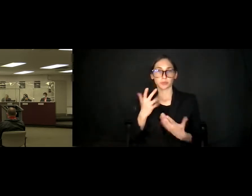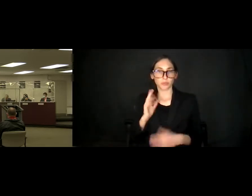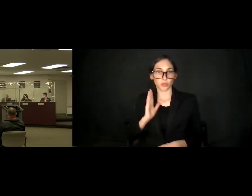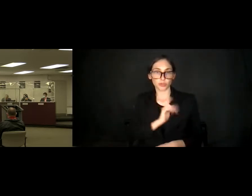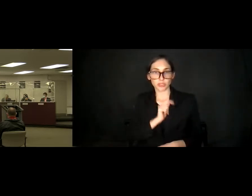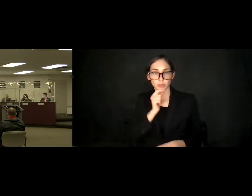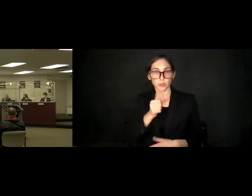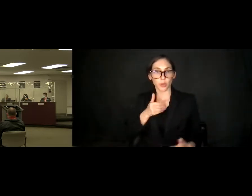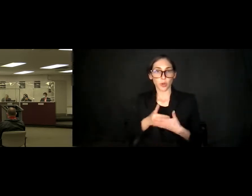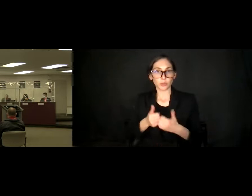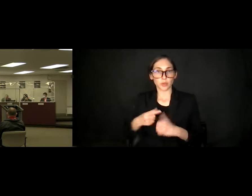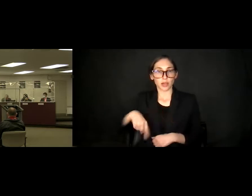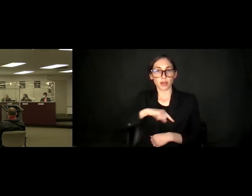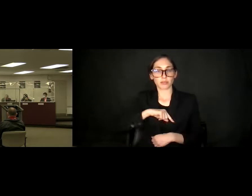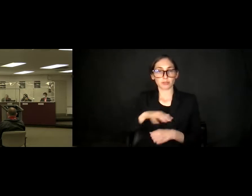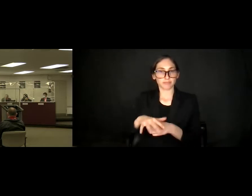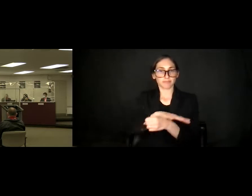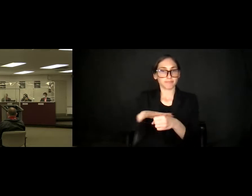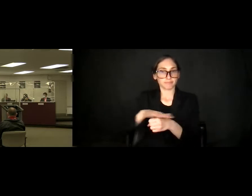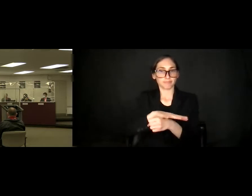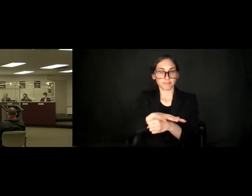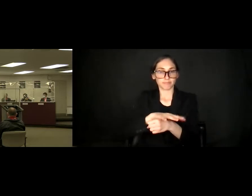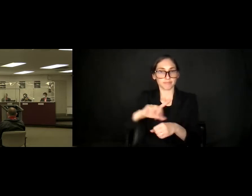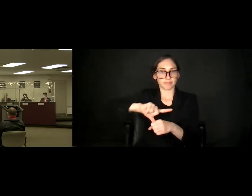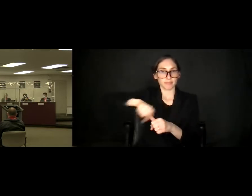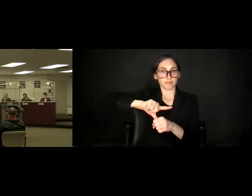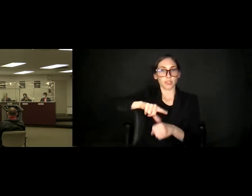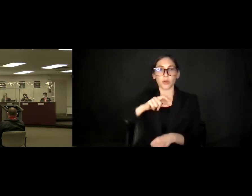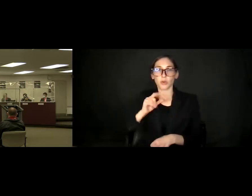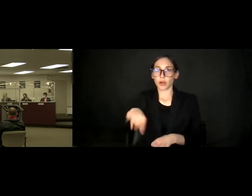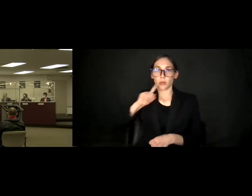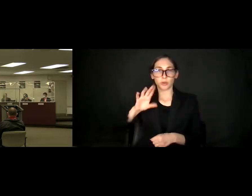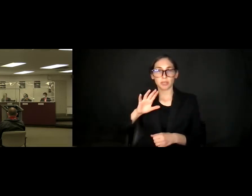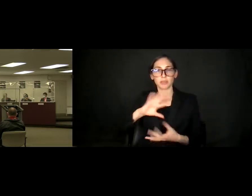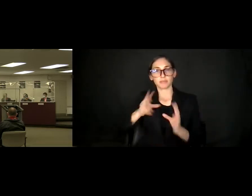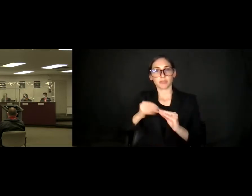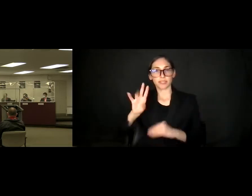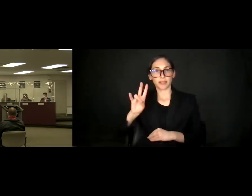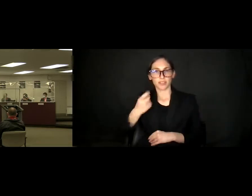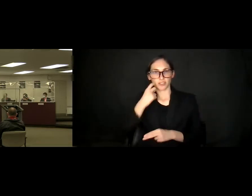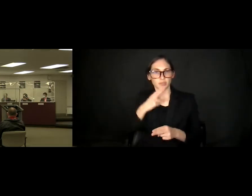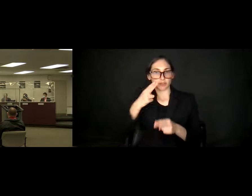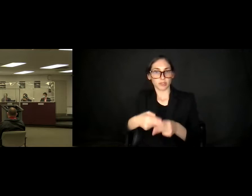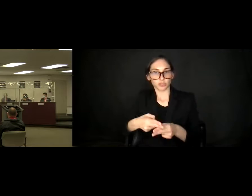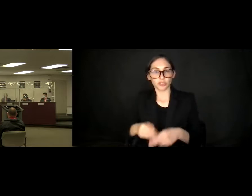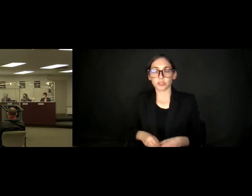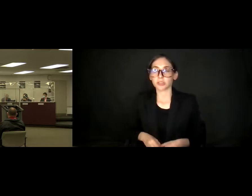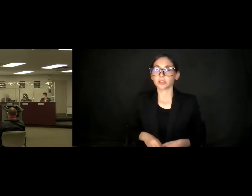us geographically and therefore those would be the seven names that you mentioned. Uh, Mr. Chairman. Yes. Uh,